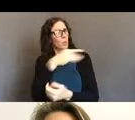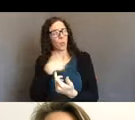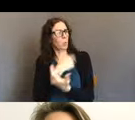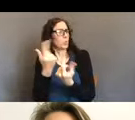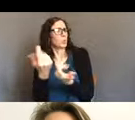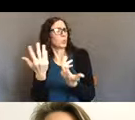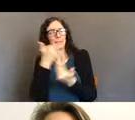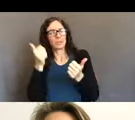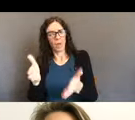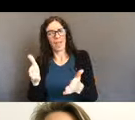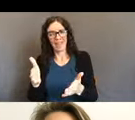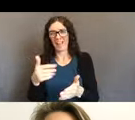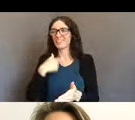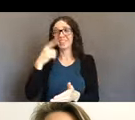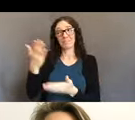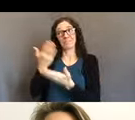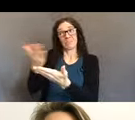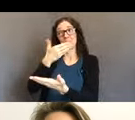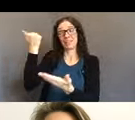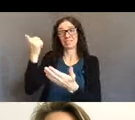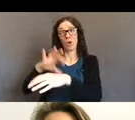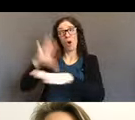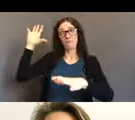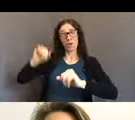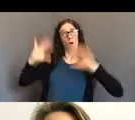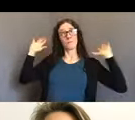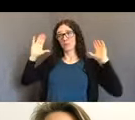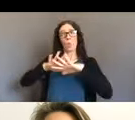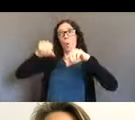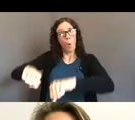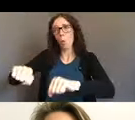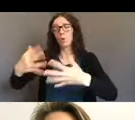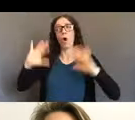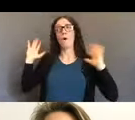and just the, the dignity of their experience. also hospitals,